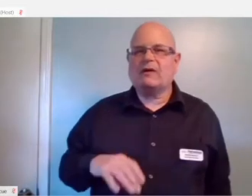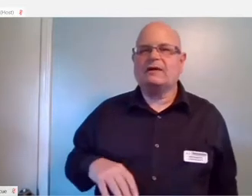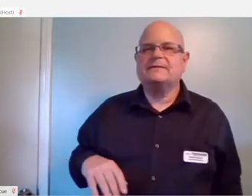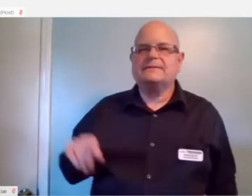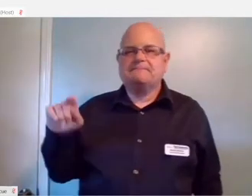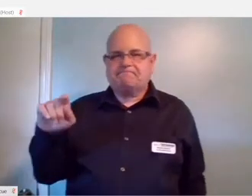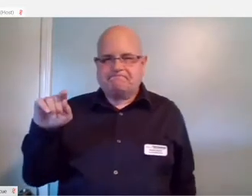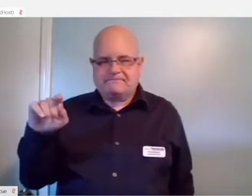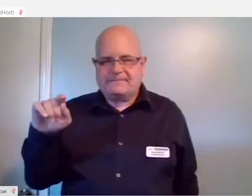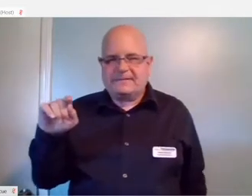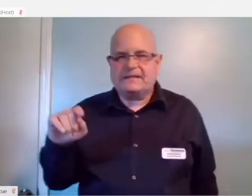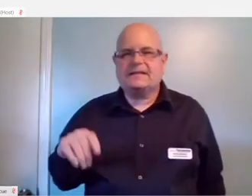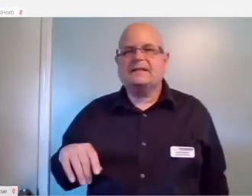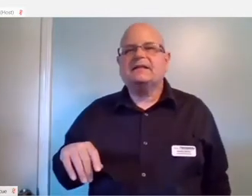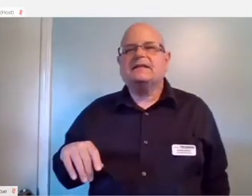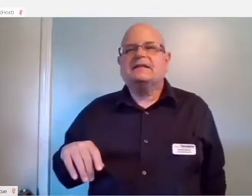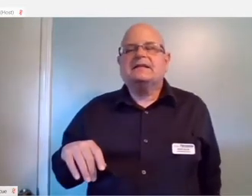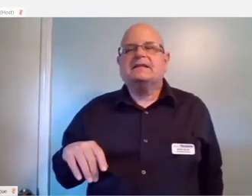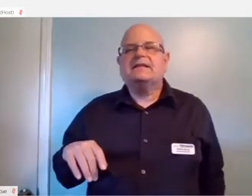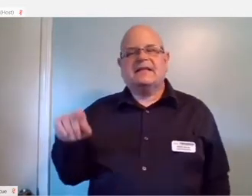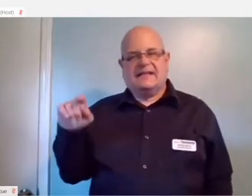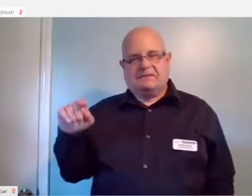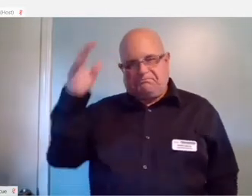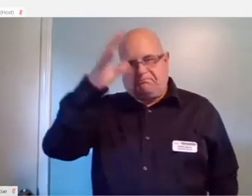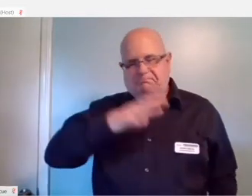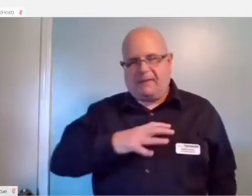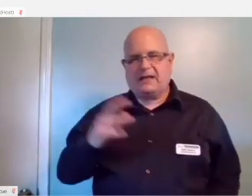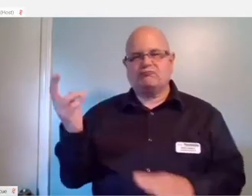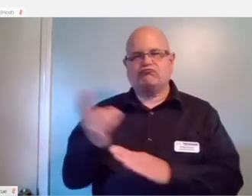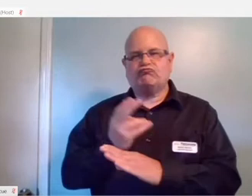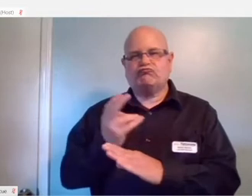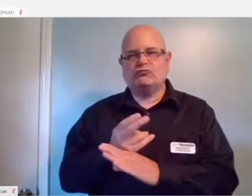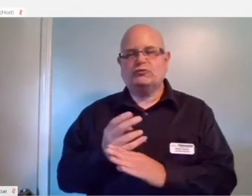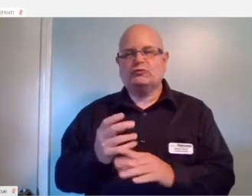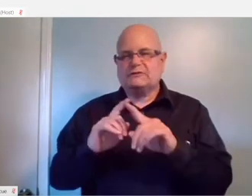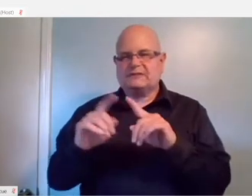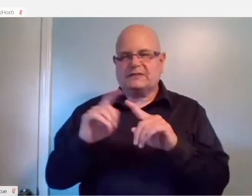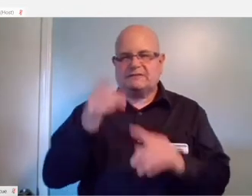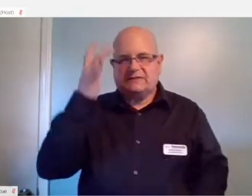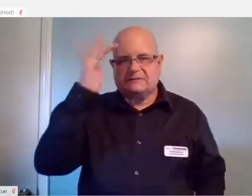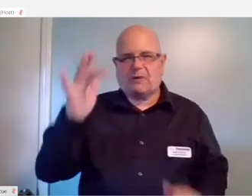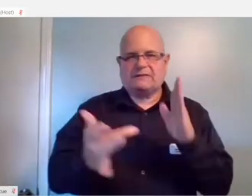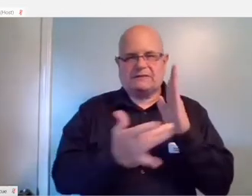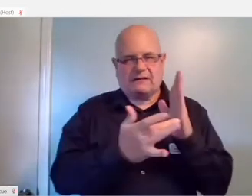And, again, how he's able to use these smart technologies to be able to access his own